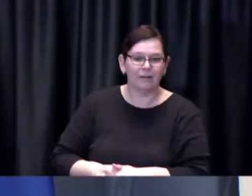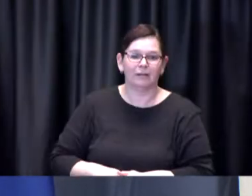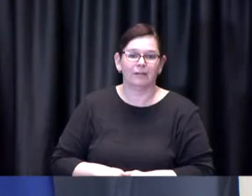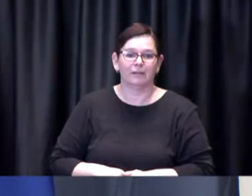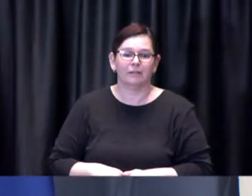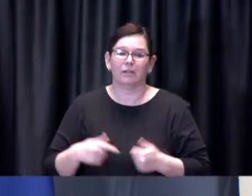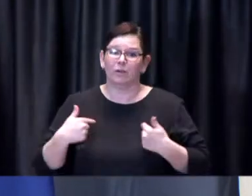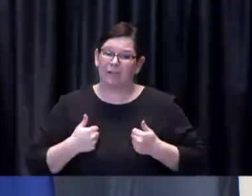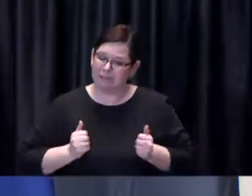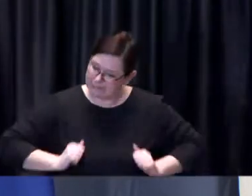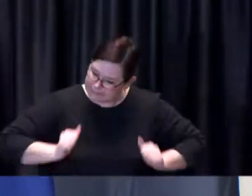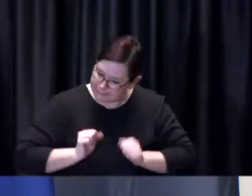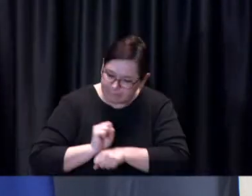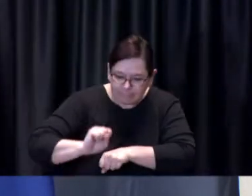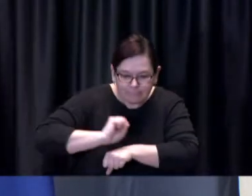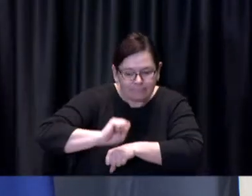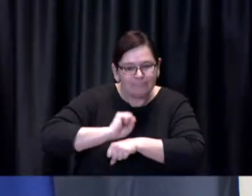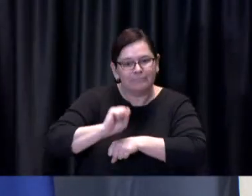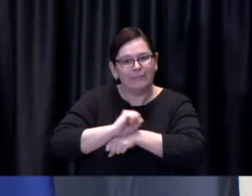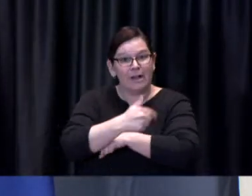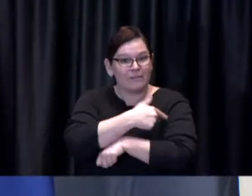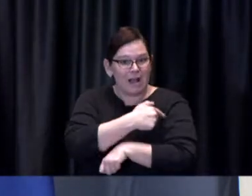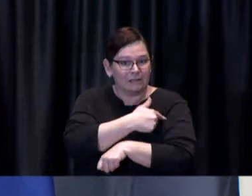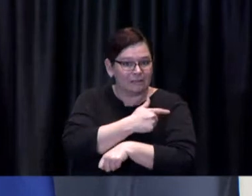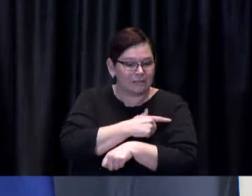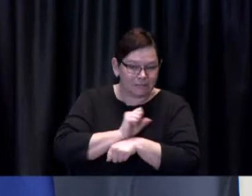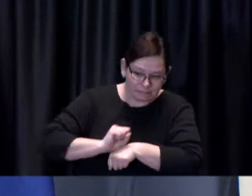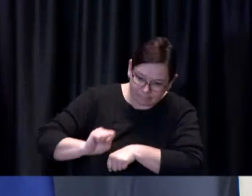This is an important part of the overall vaccination campaign